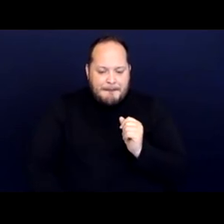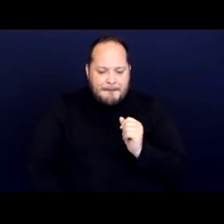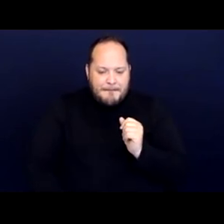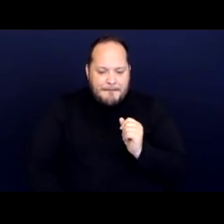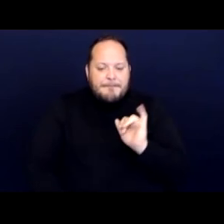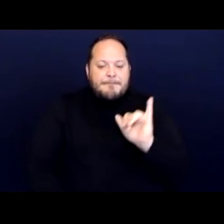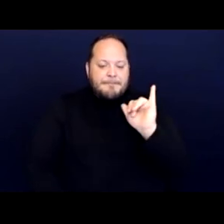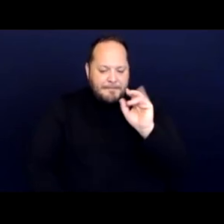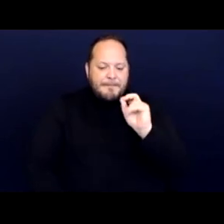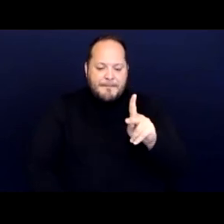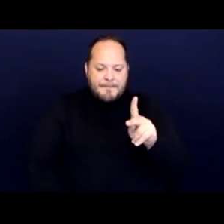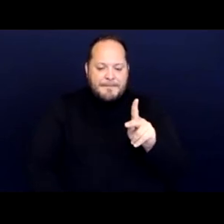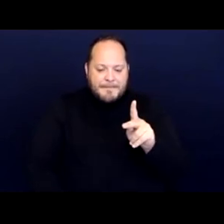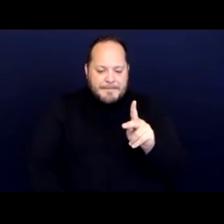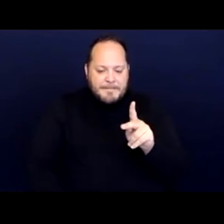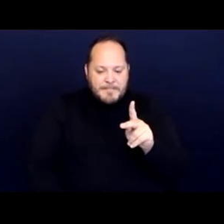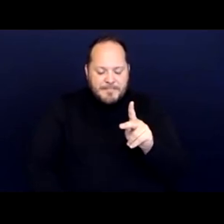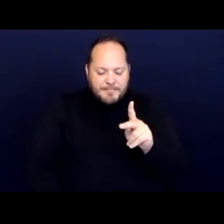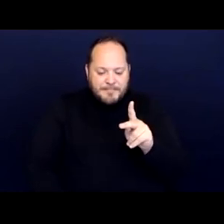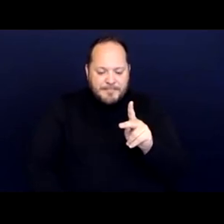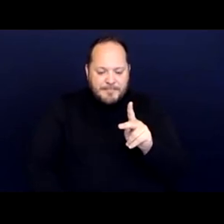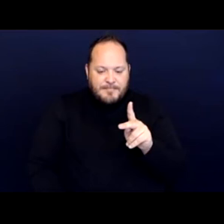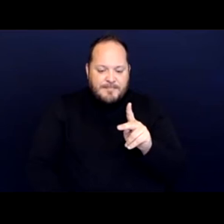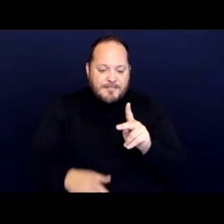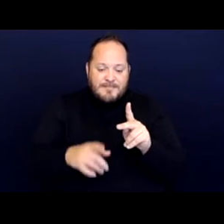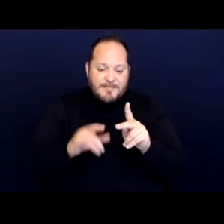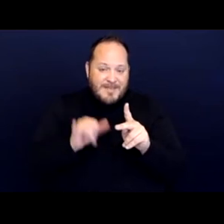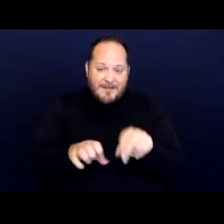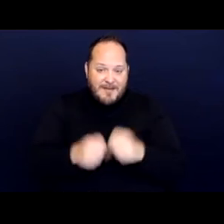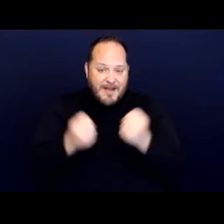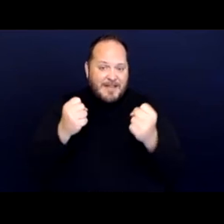Okay, violates the cruel and unusual punishment clause.